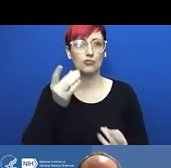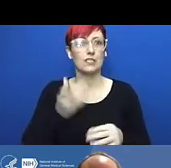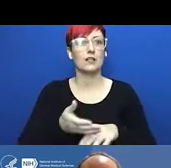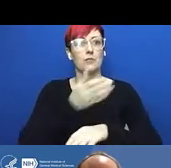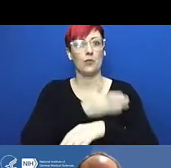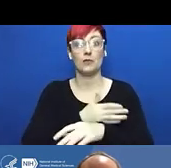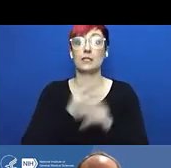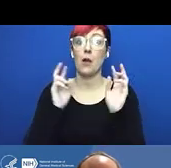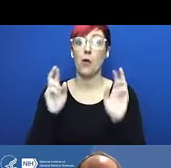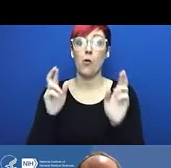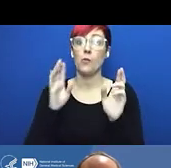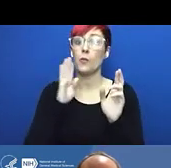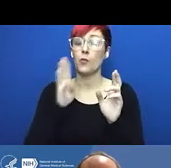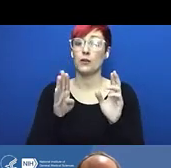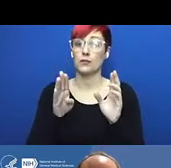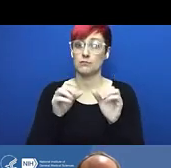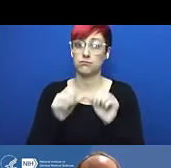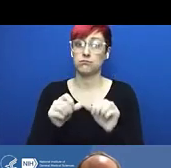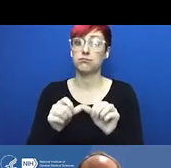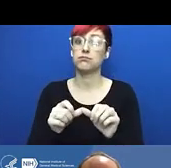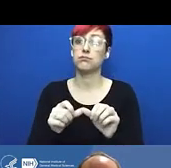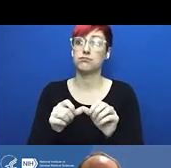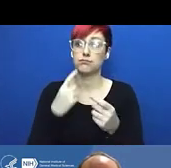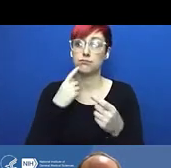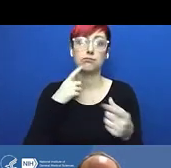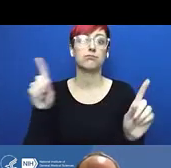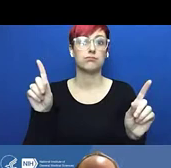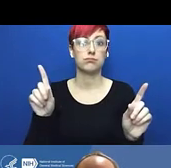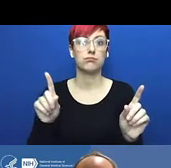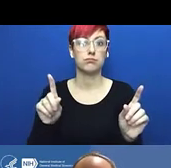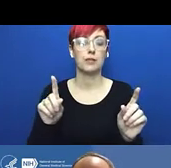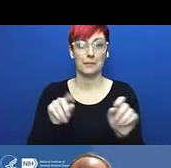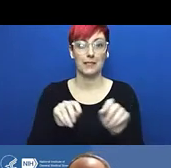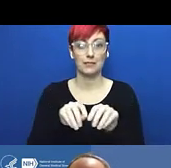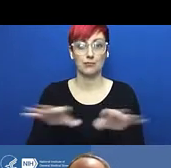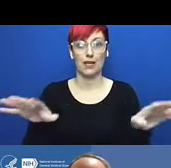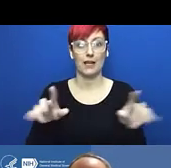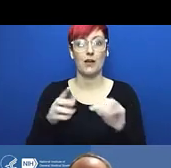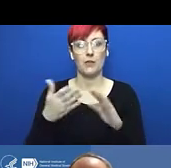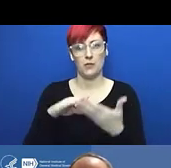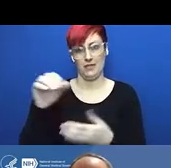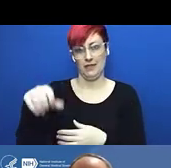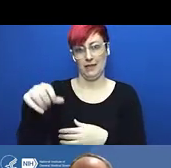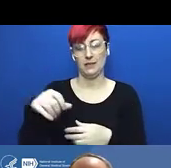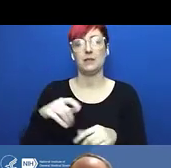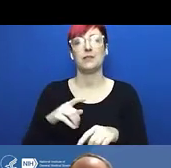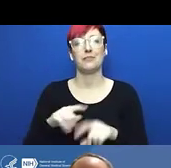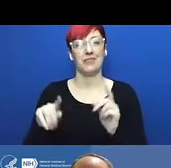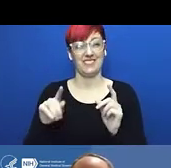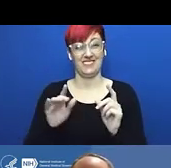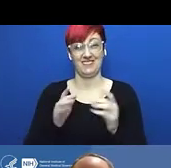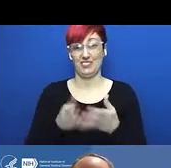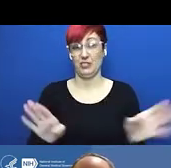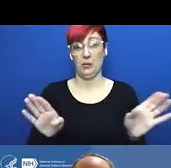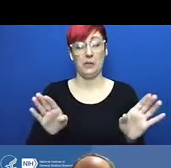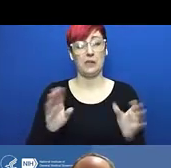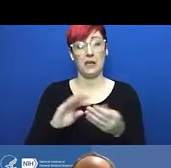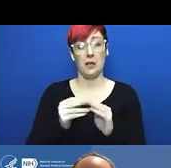At Yale, an undergraduate was working in the lab at night by herself, working actually in a machine shop